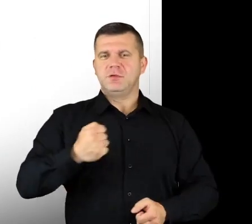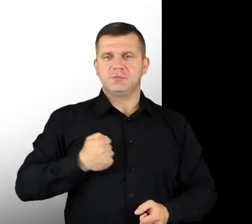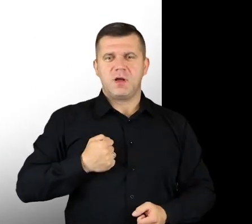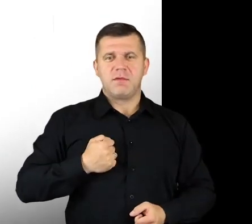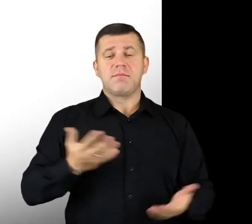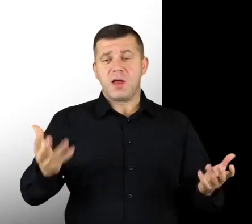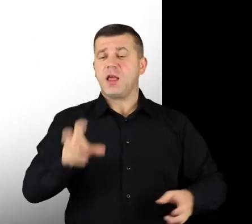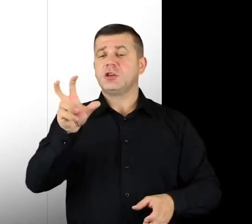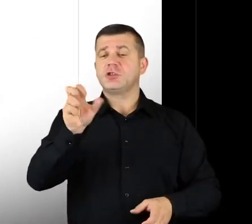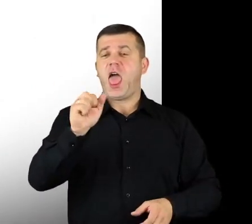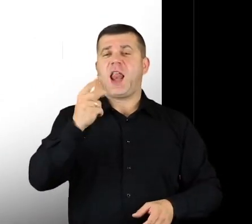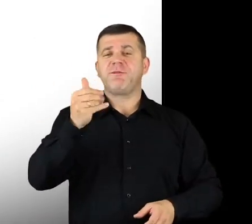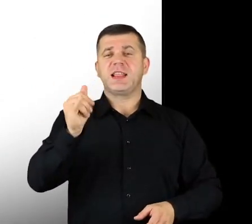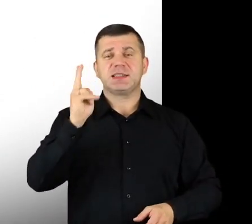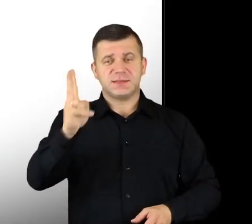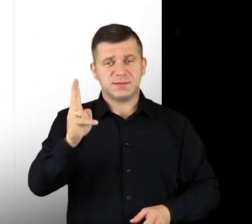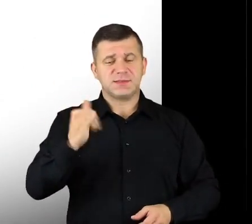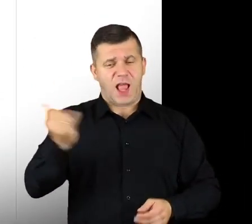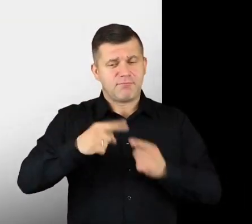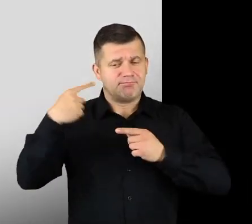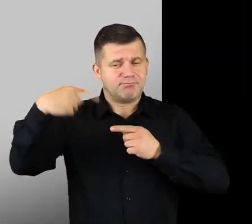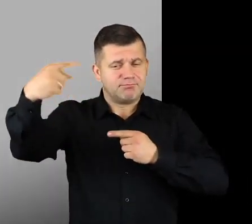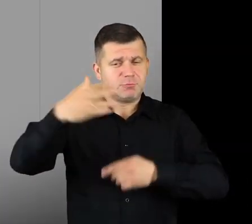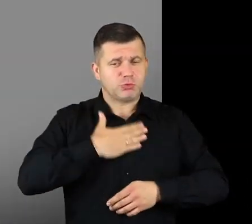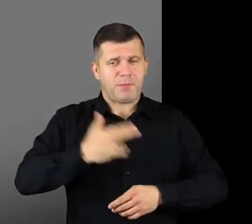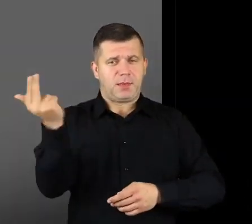but still, Czerwińsk, Czerwińsk. Every Saturday, every Sunday.